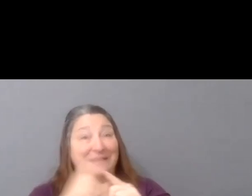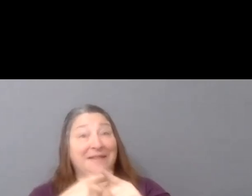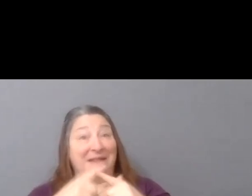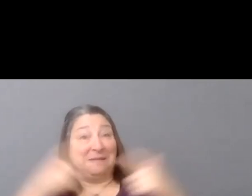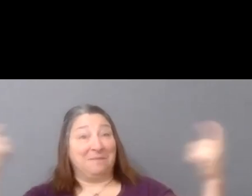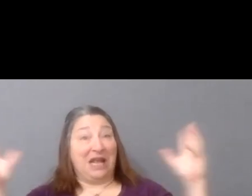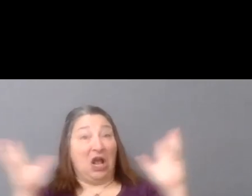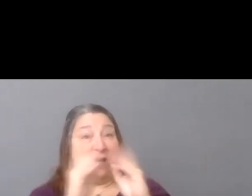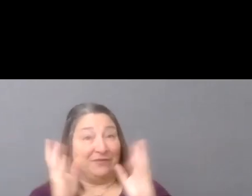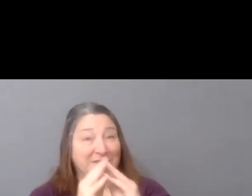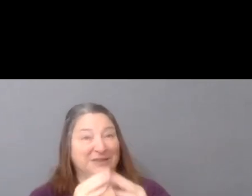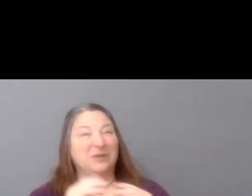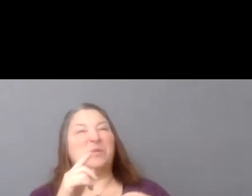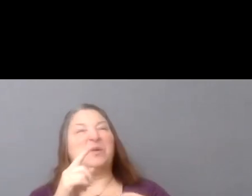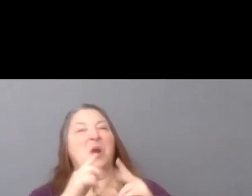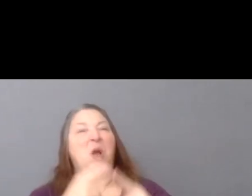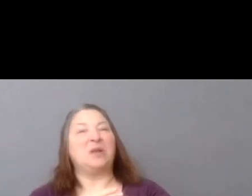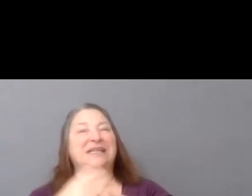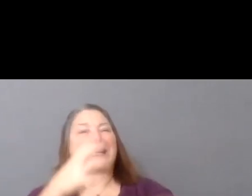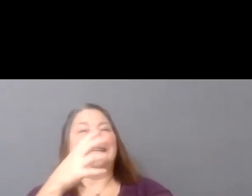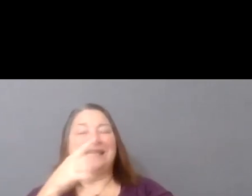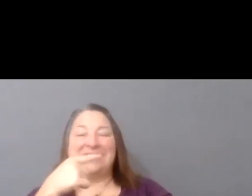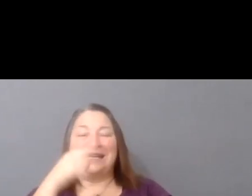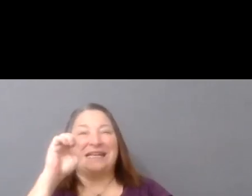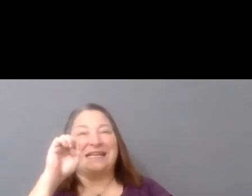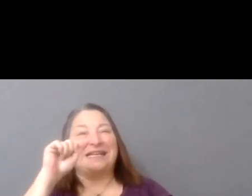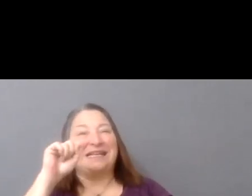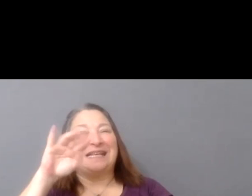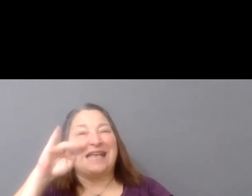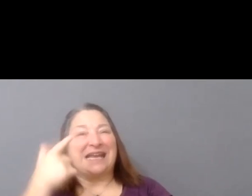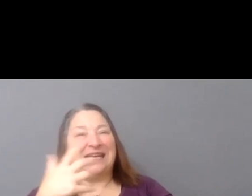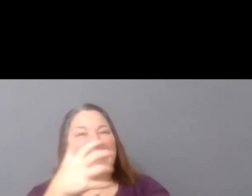we're calling Getting Real Now. And the reason that we're having these this year